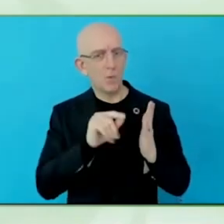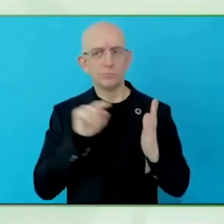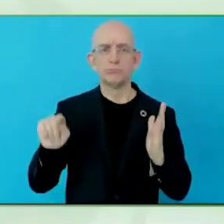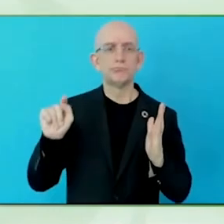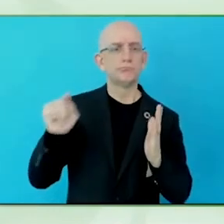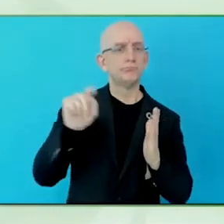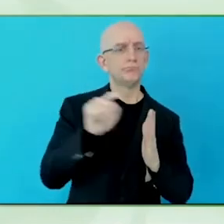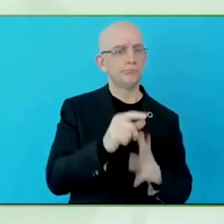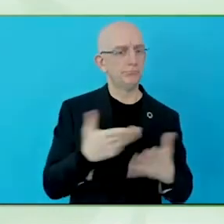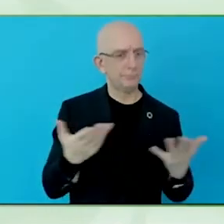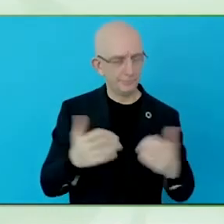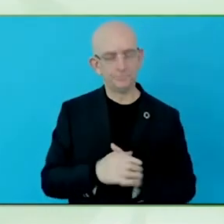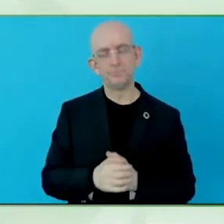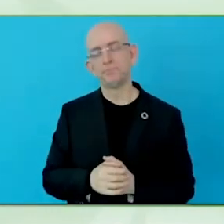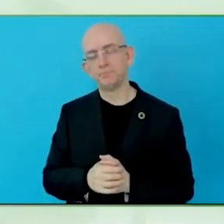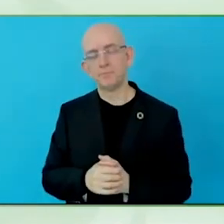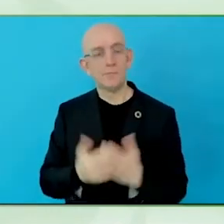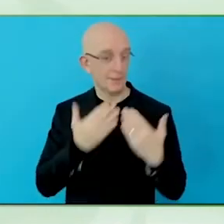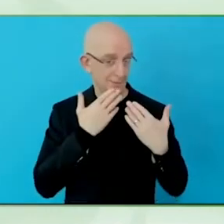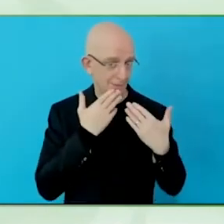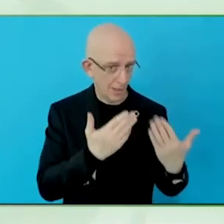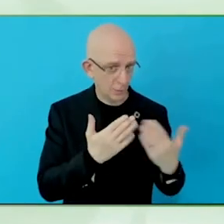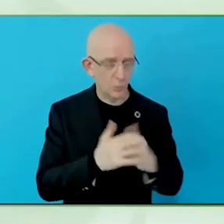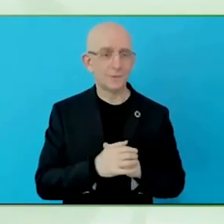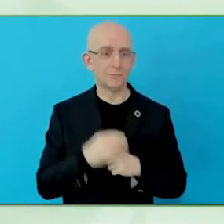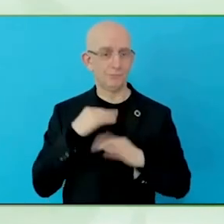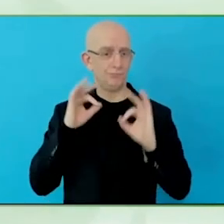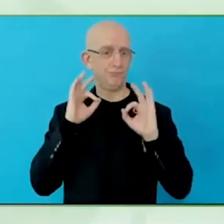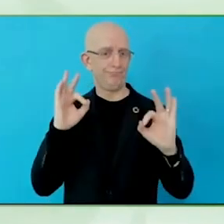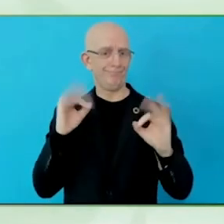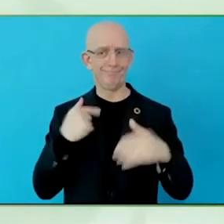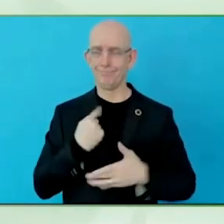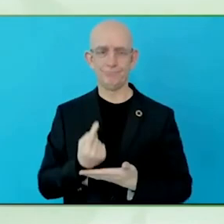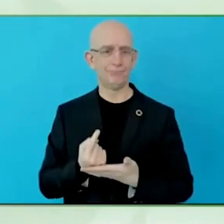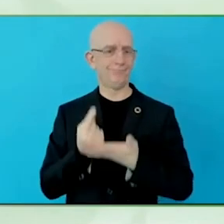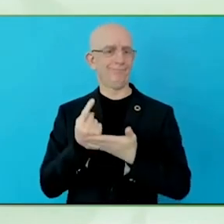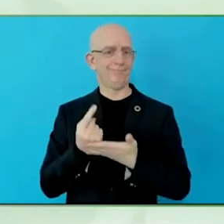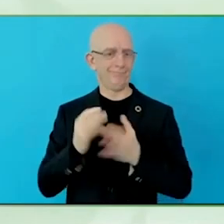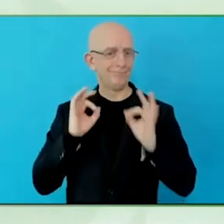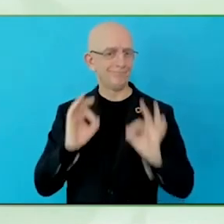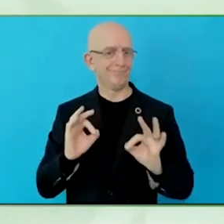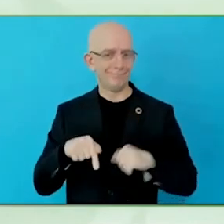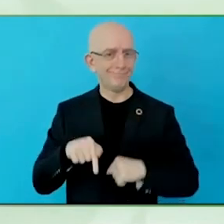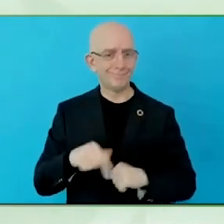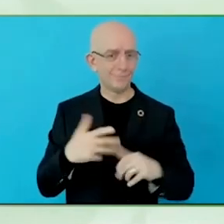If I have to say, what is a milestone, I would say the evidence